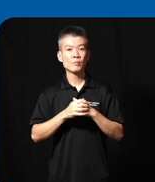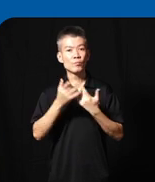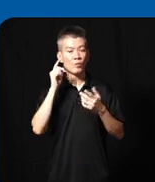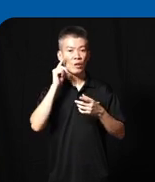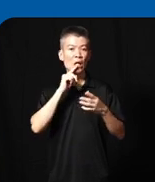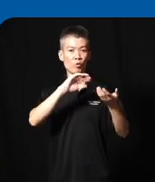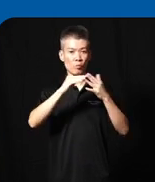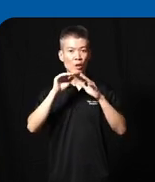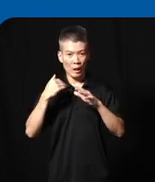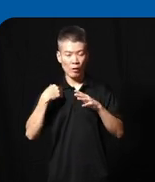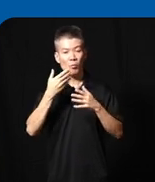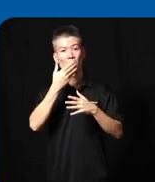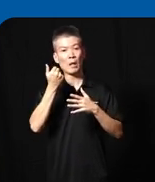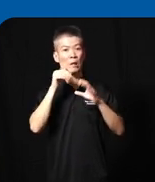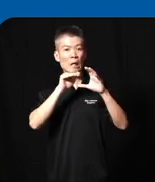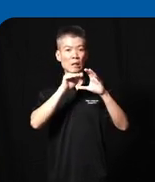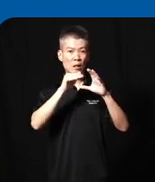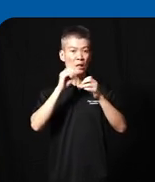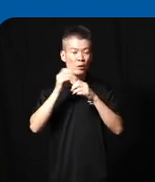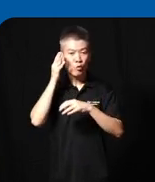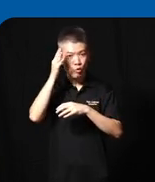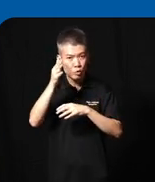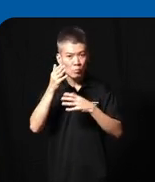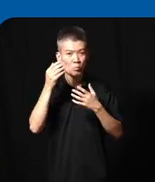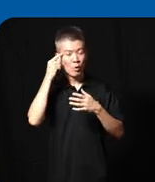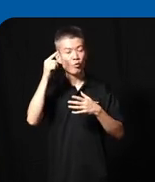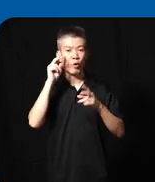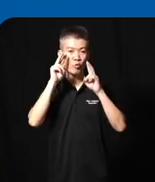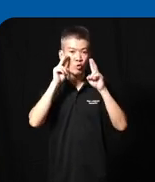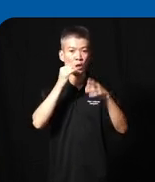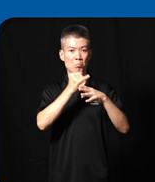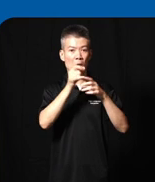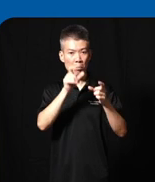death Community will have better assess maybe in the future for the visual impa person we can add